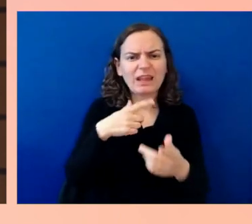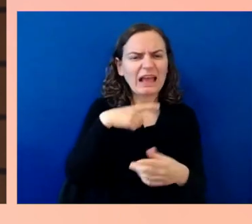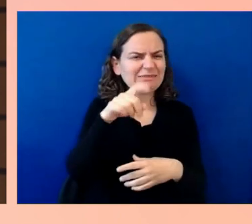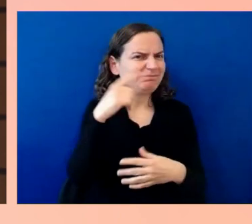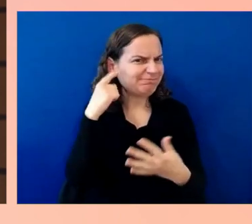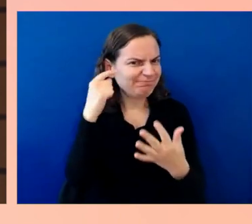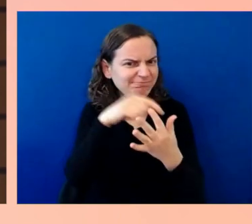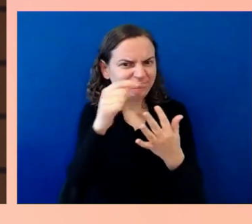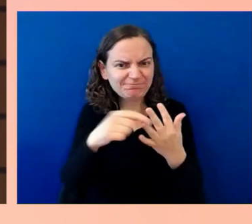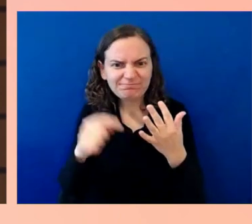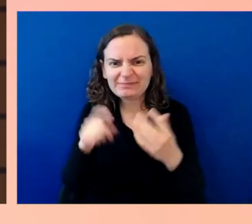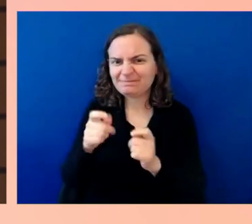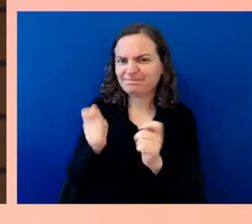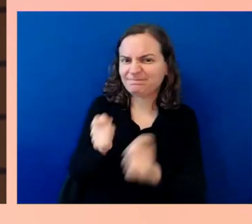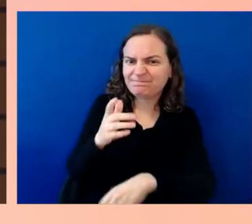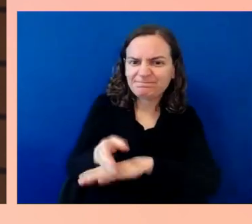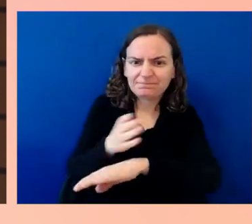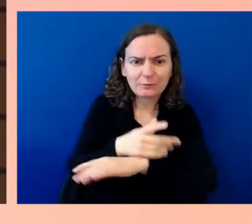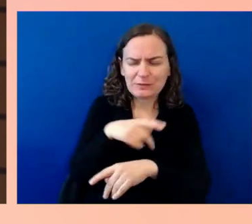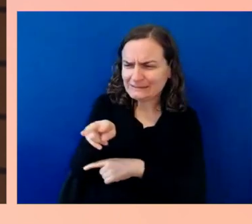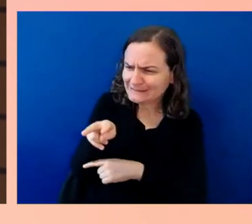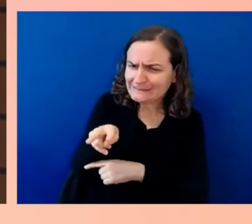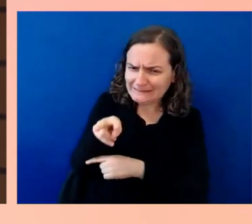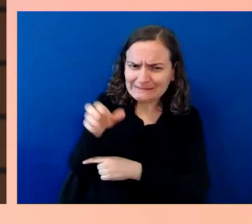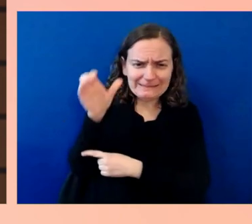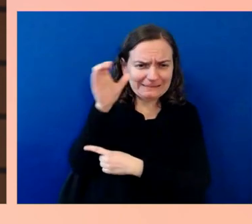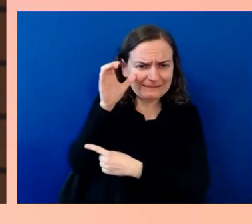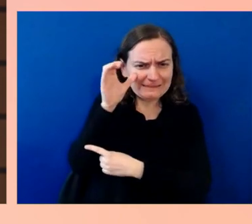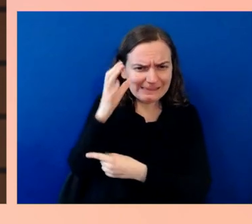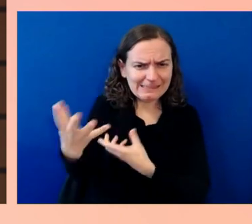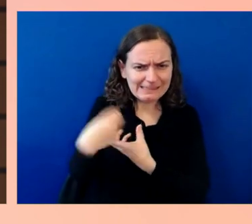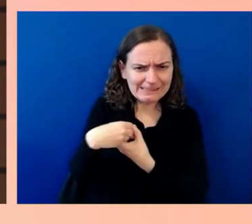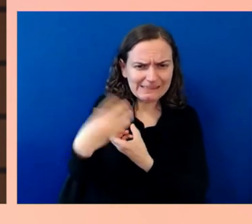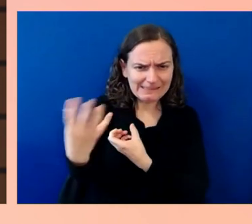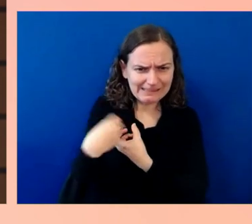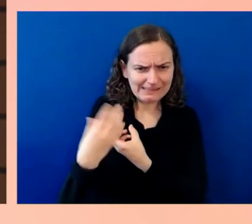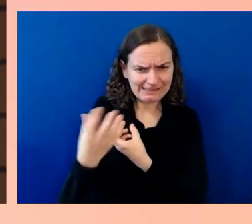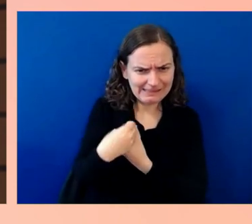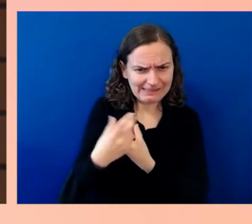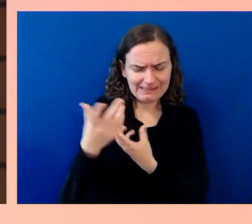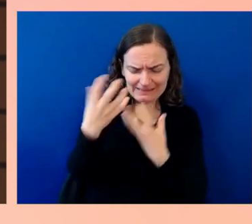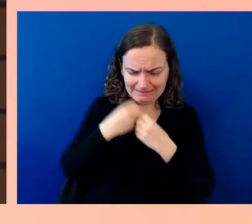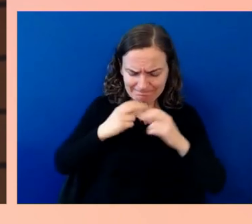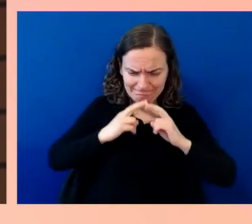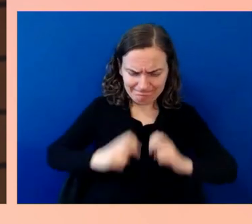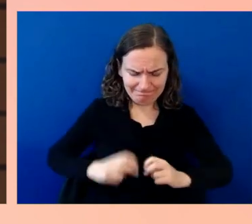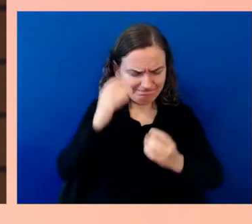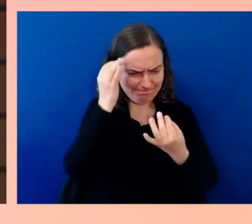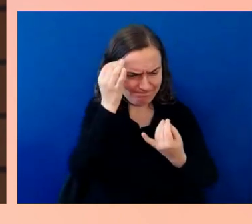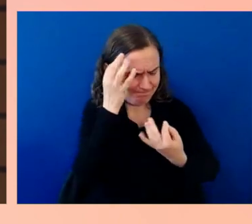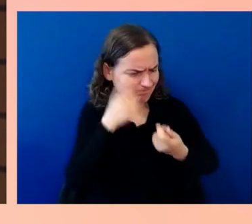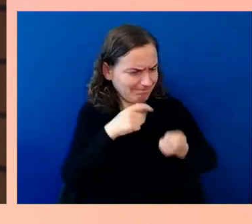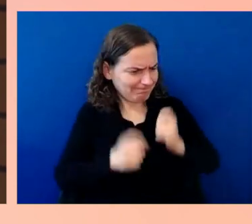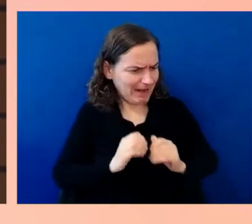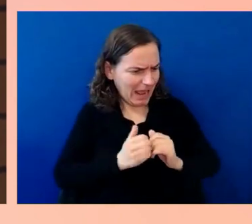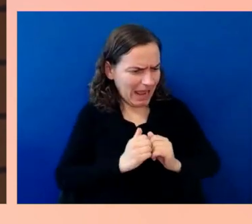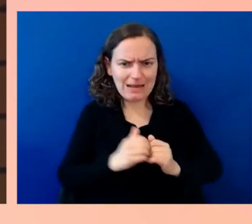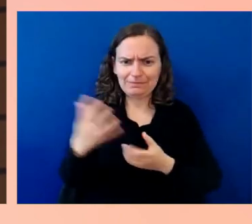hear it, and absorb it, and process it. Then I think the last piece, which maybe is the most important and the hardest